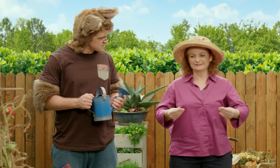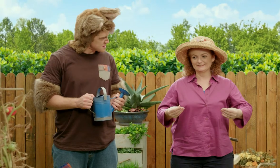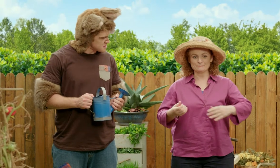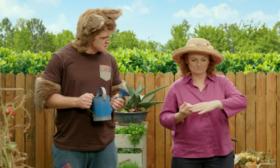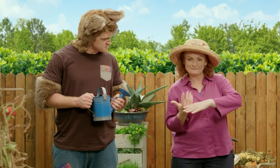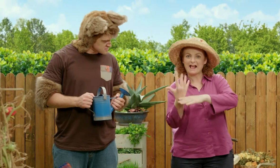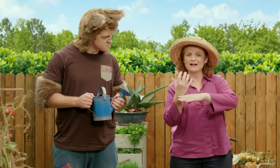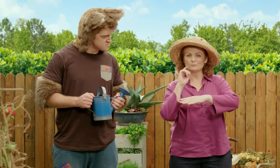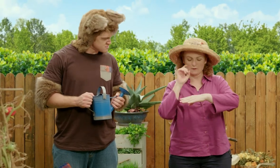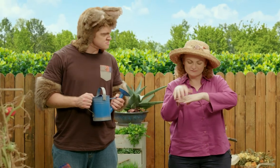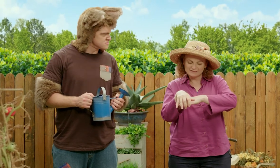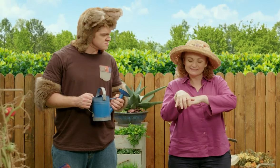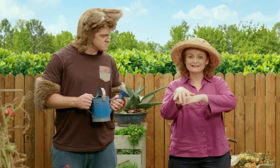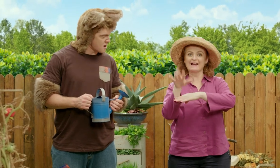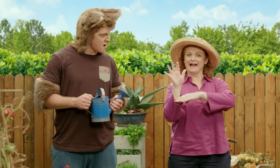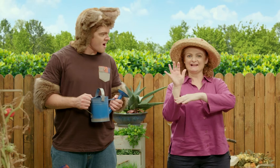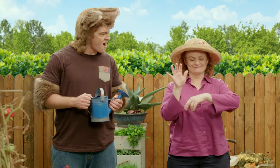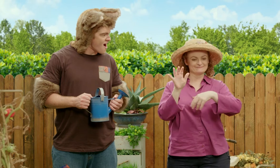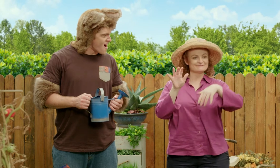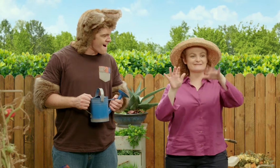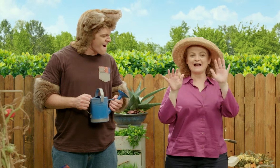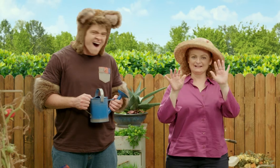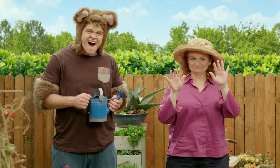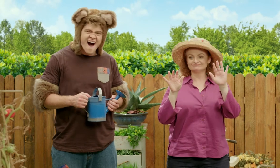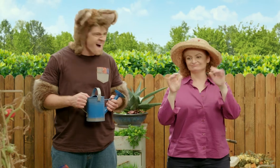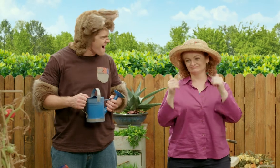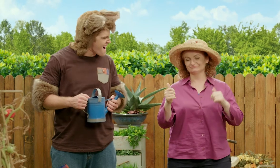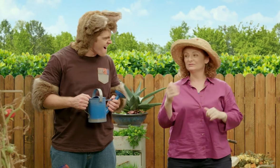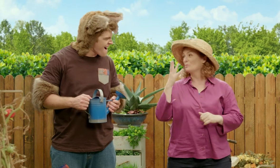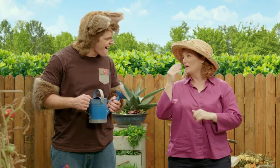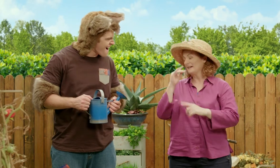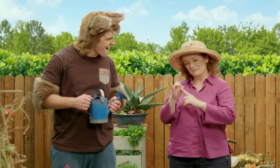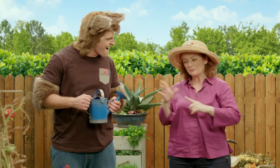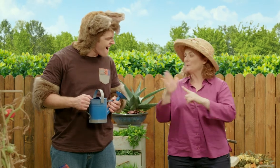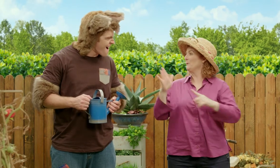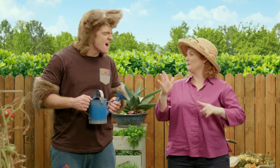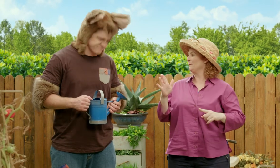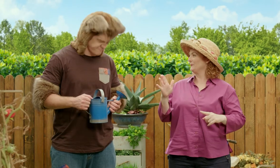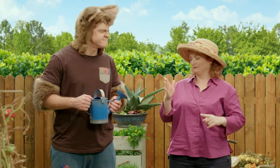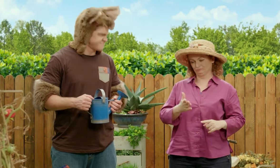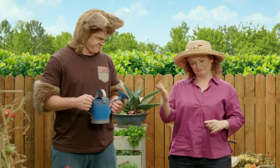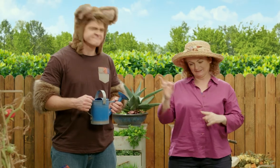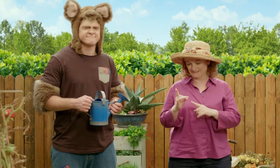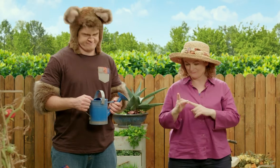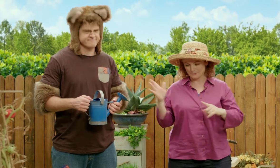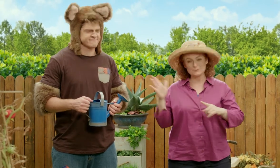It's a bit wet and the plants will use the water to help them stand up tall! Because water is so important…